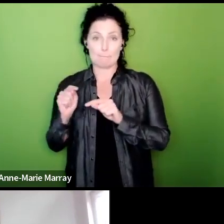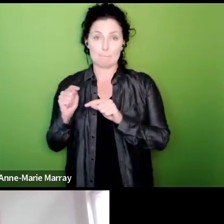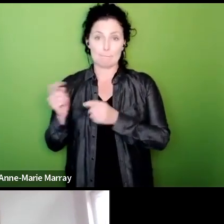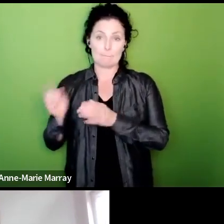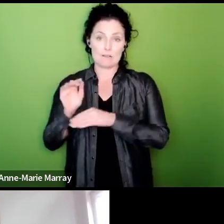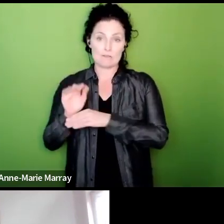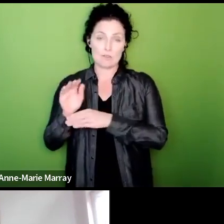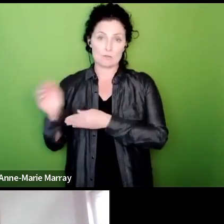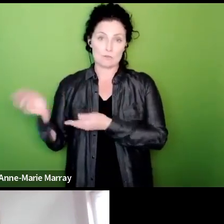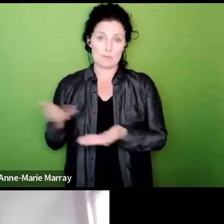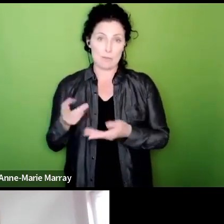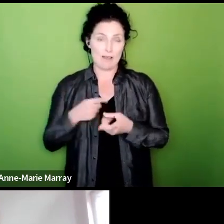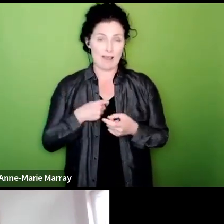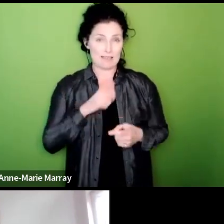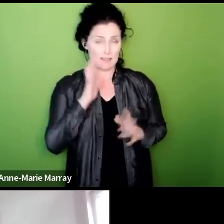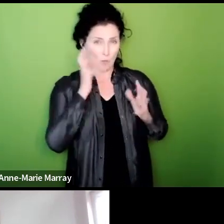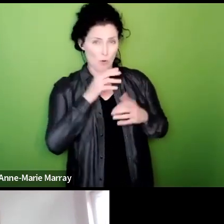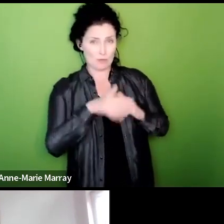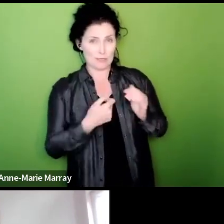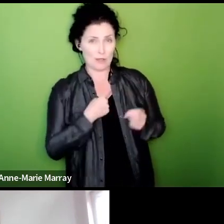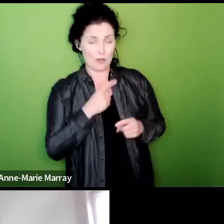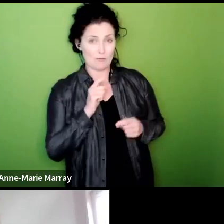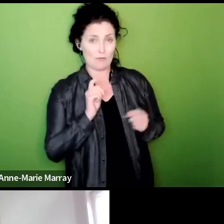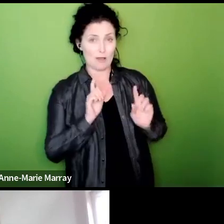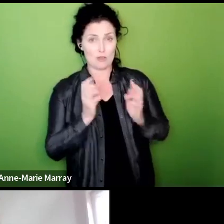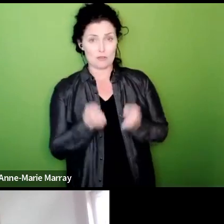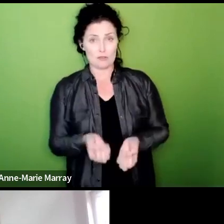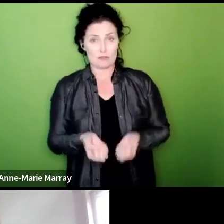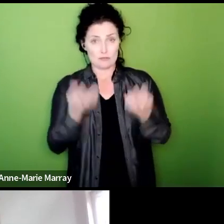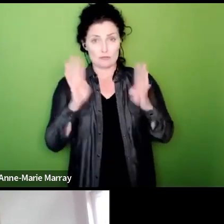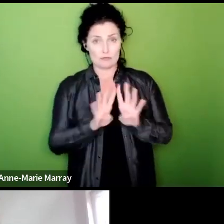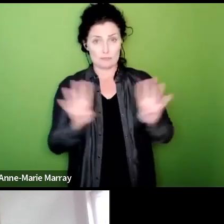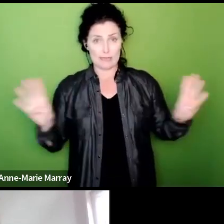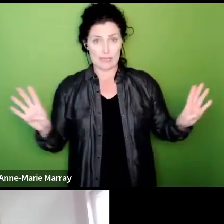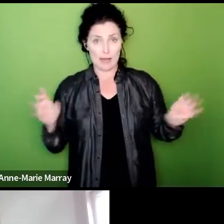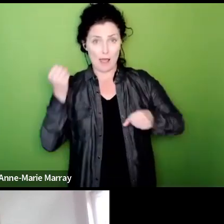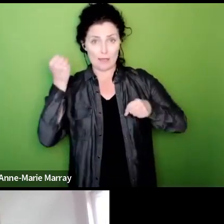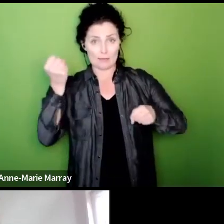for striking workers is there anything that we can tell them about what they can do about this